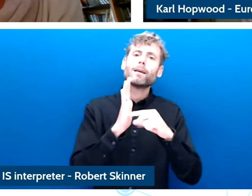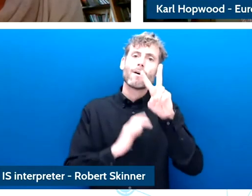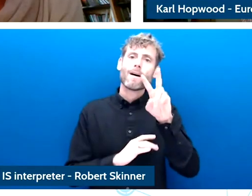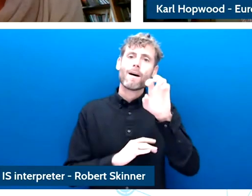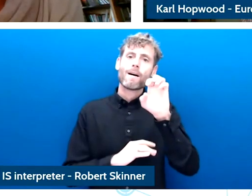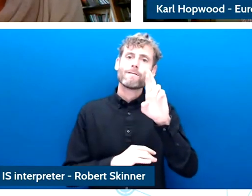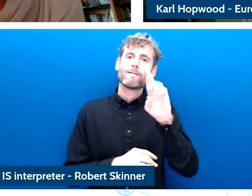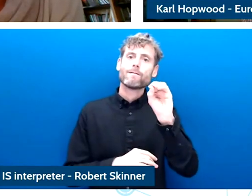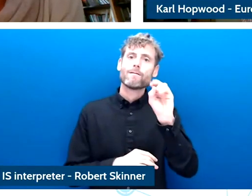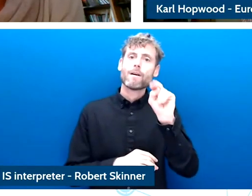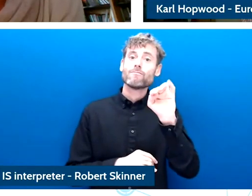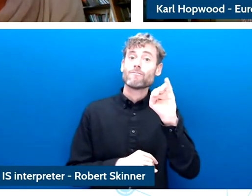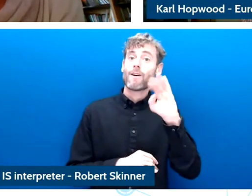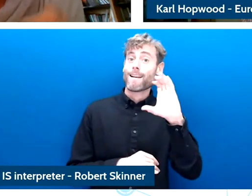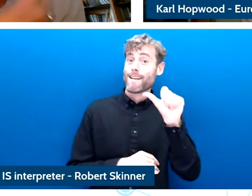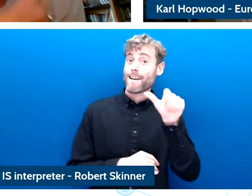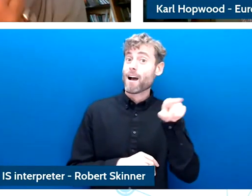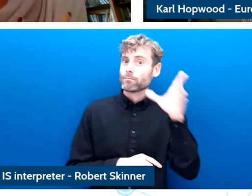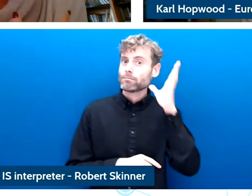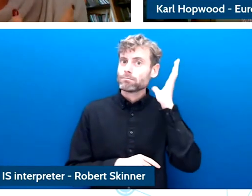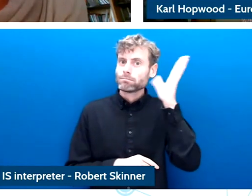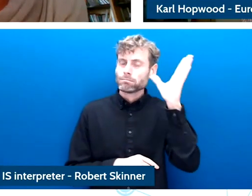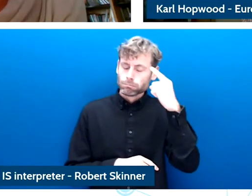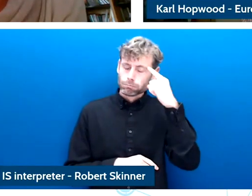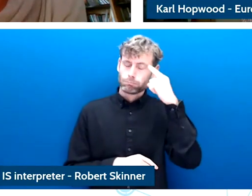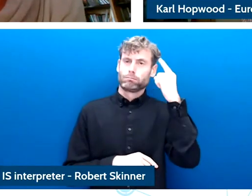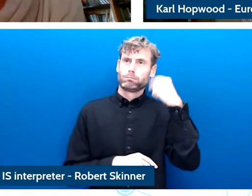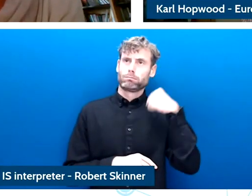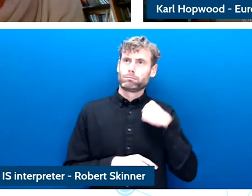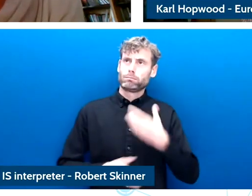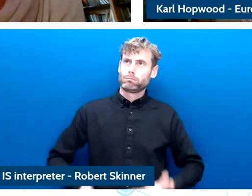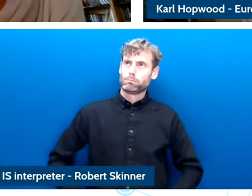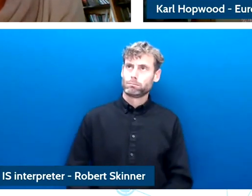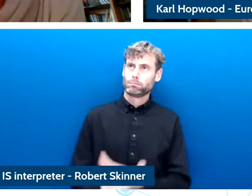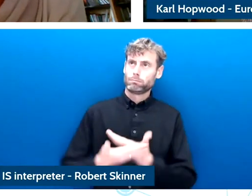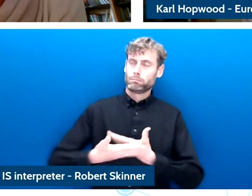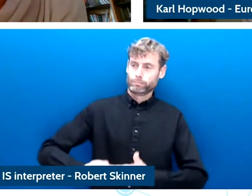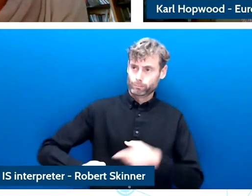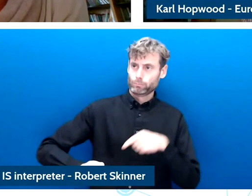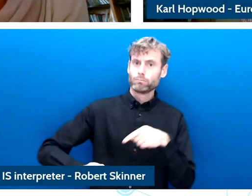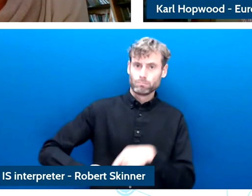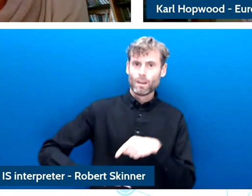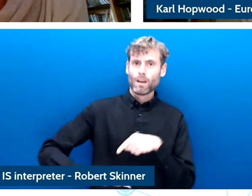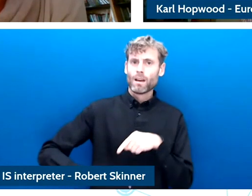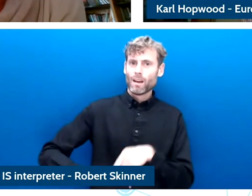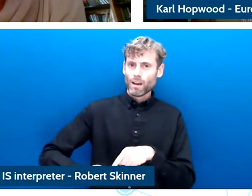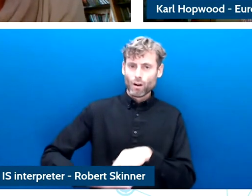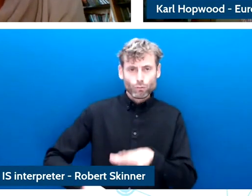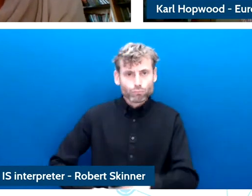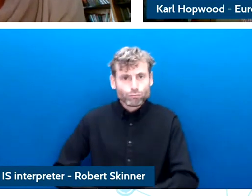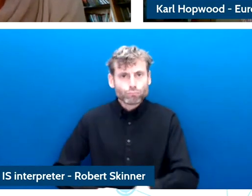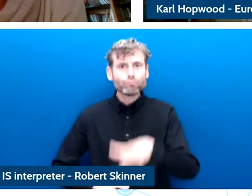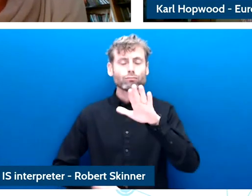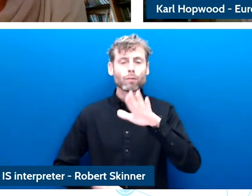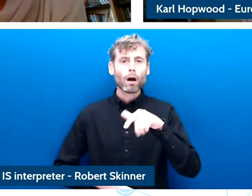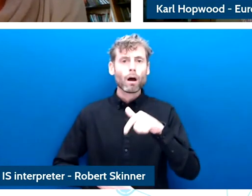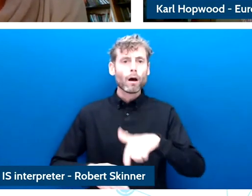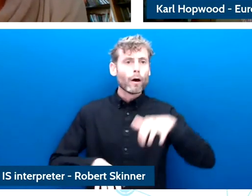example that, you know this is what we need to watch out for.